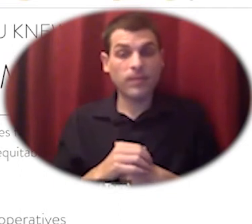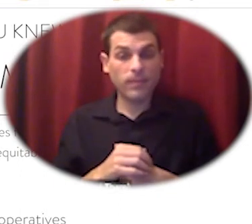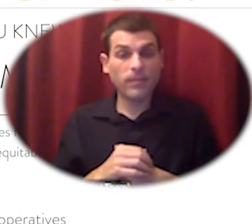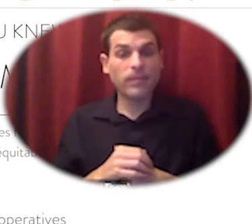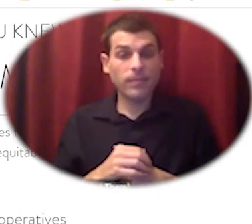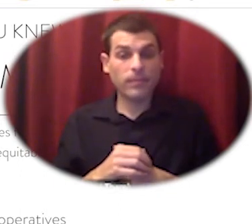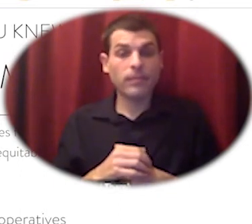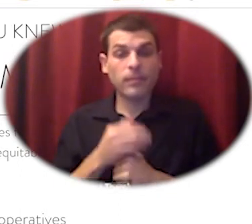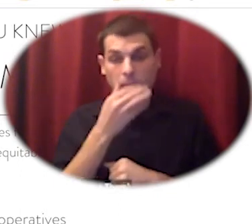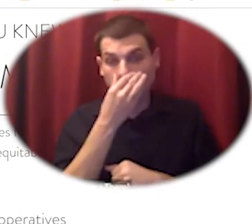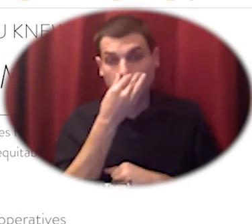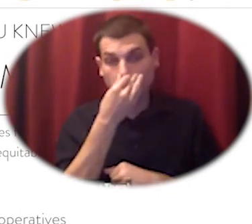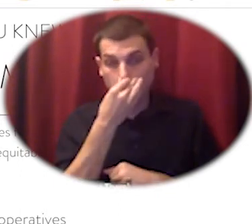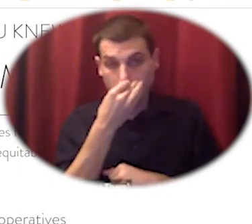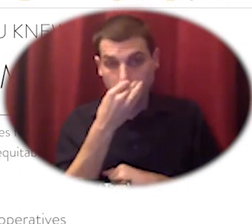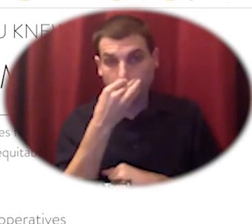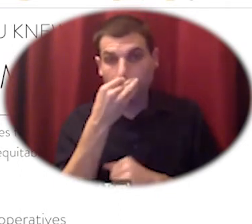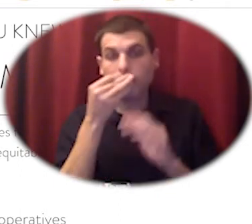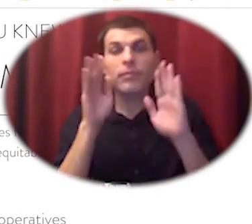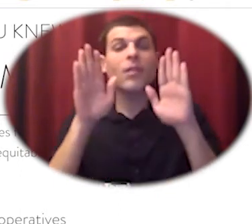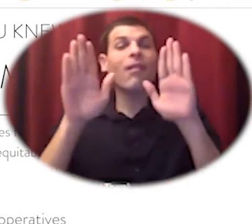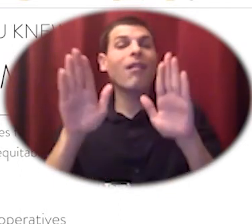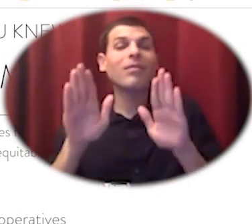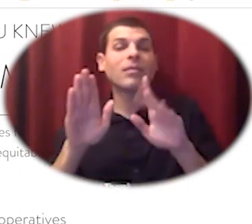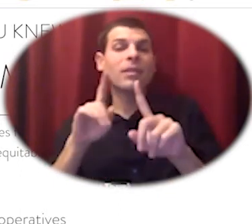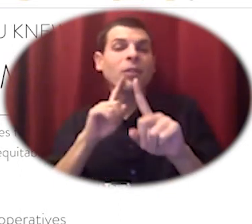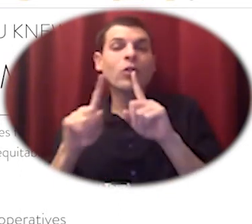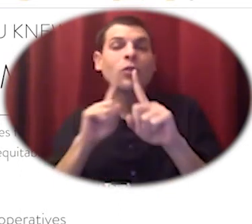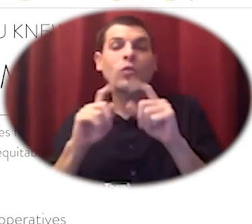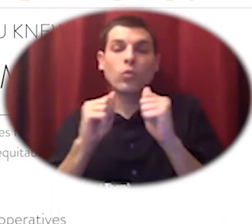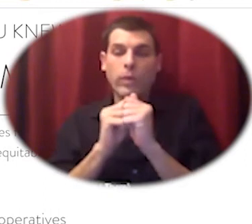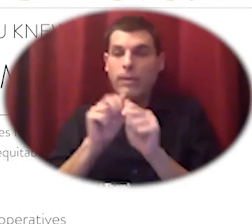that's doing great interviews with folks and a lot of content about worker cooperatives but also